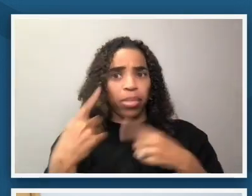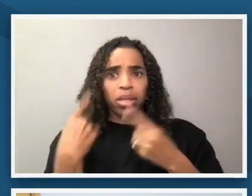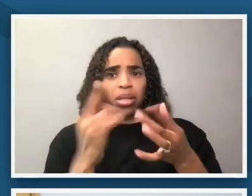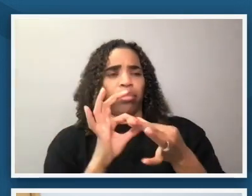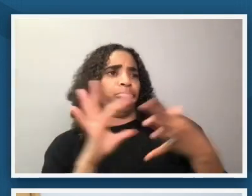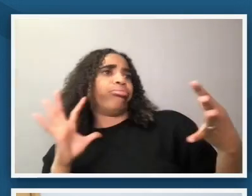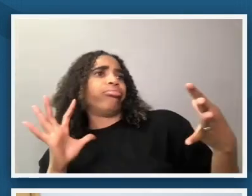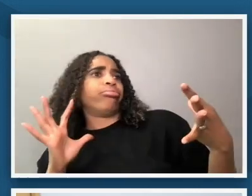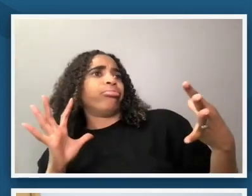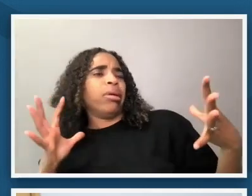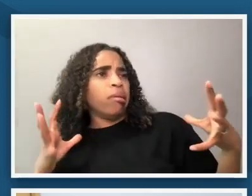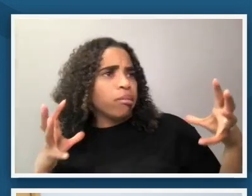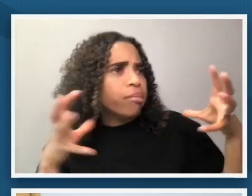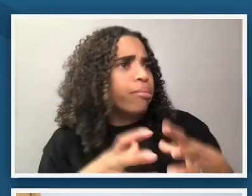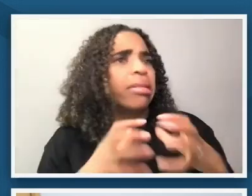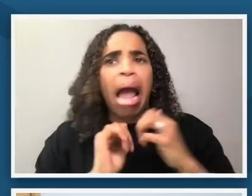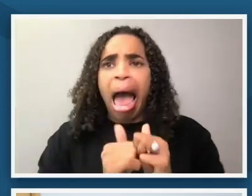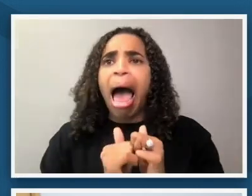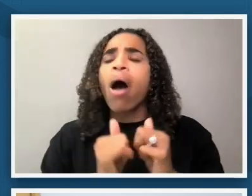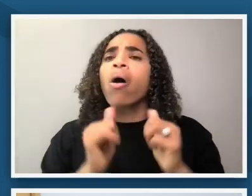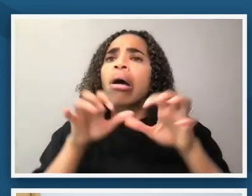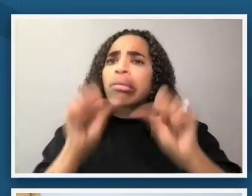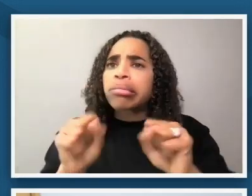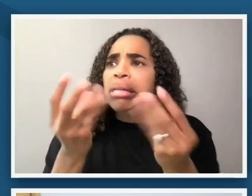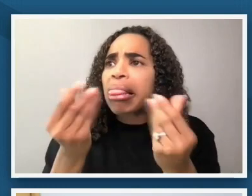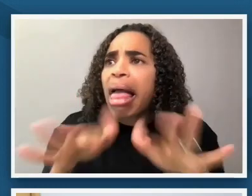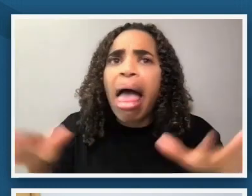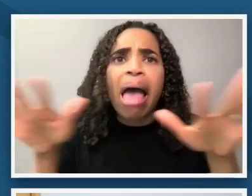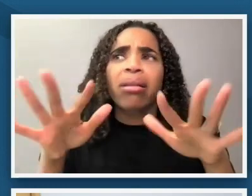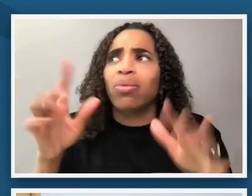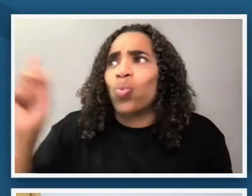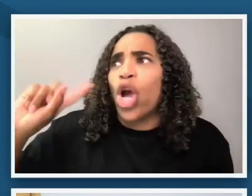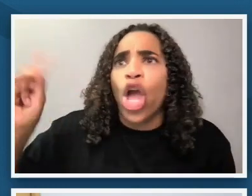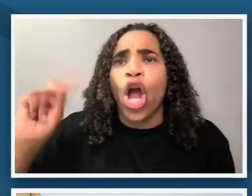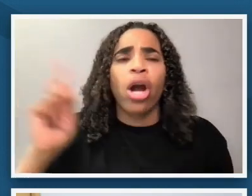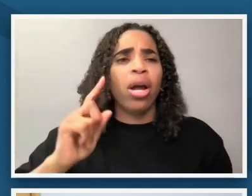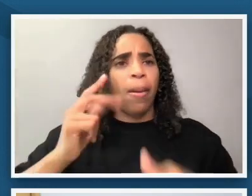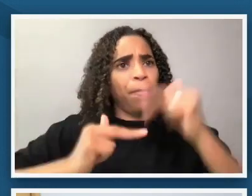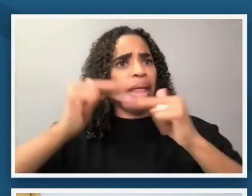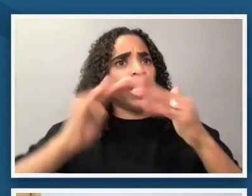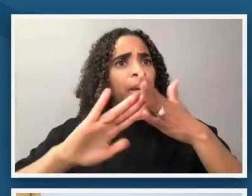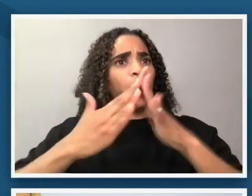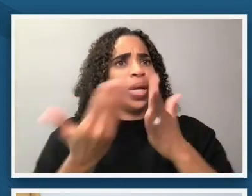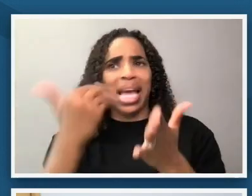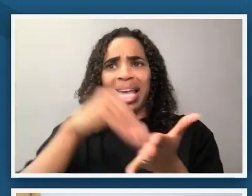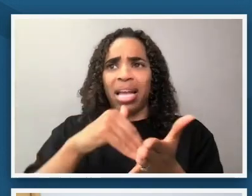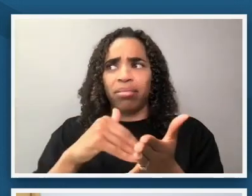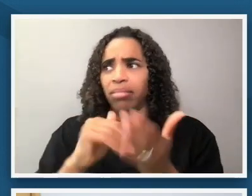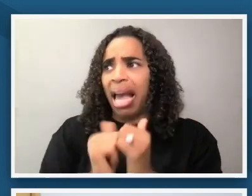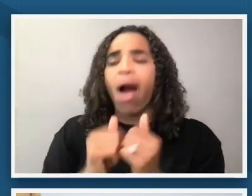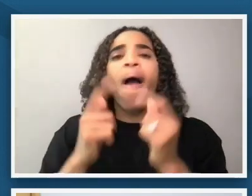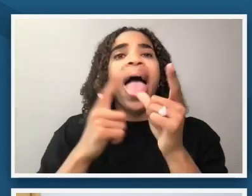land such as we see here how would they build their communities and would